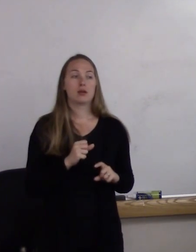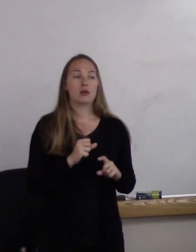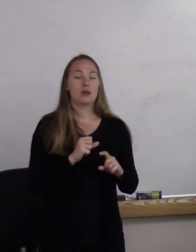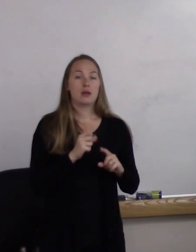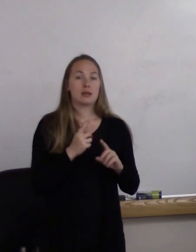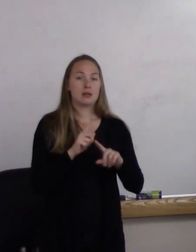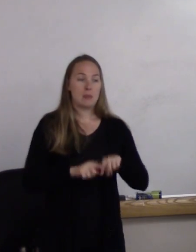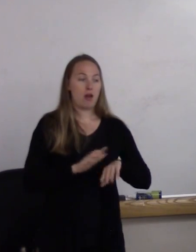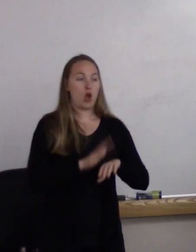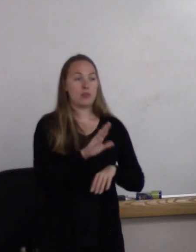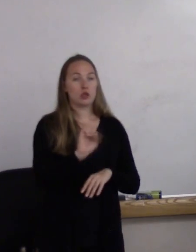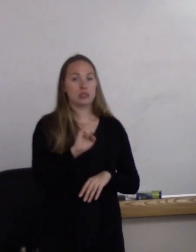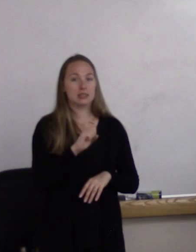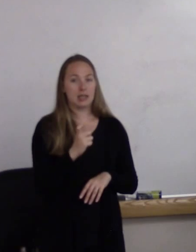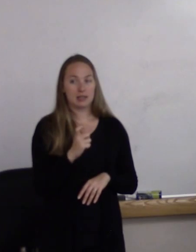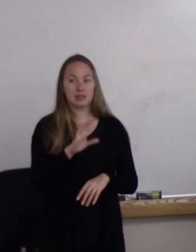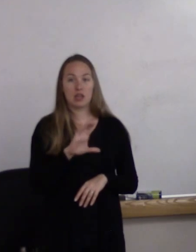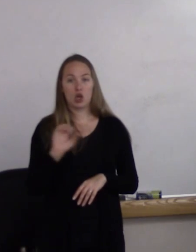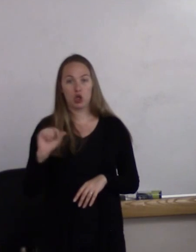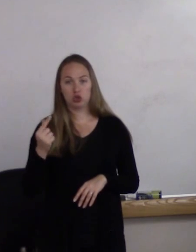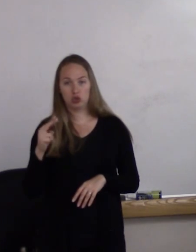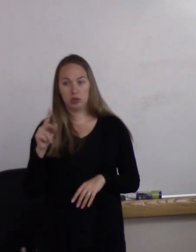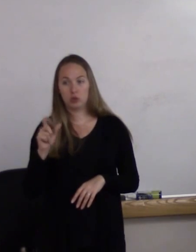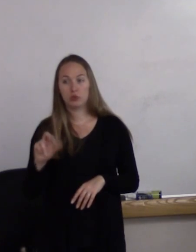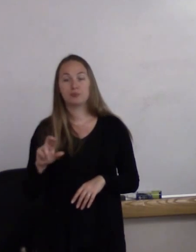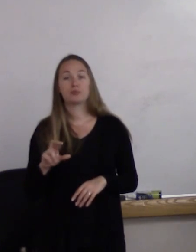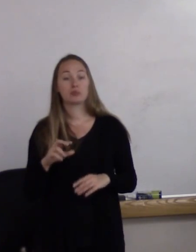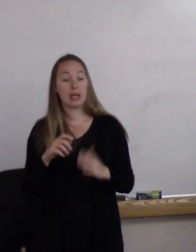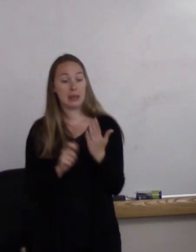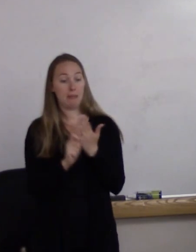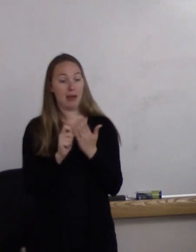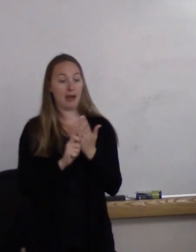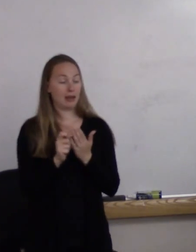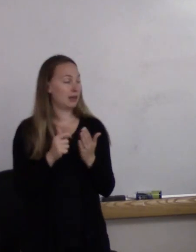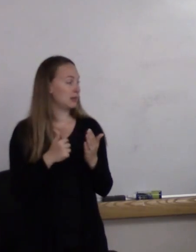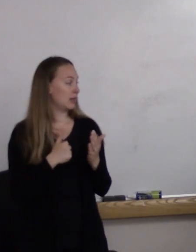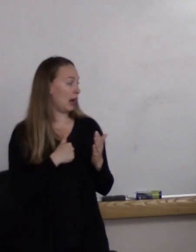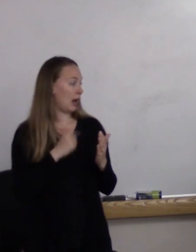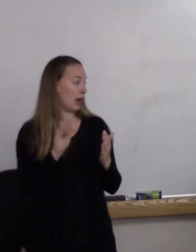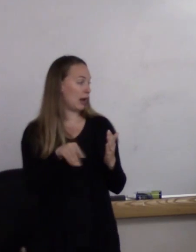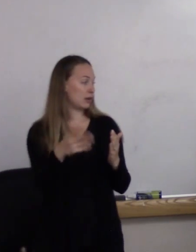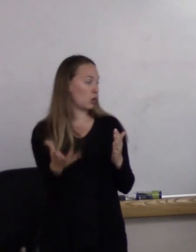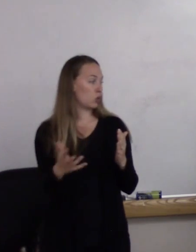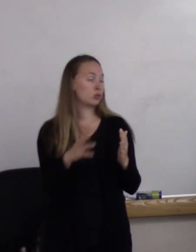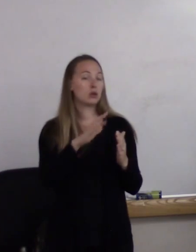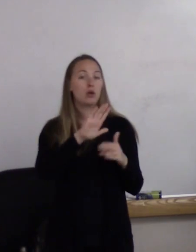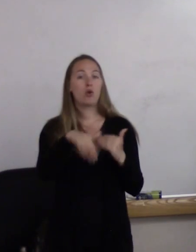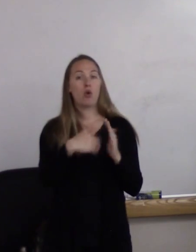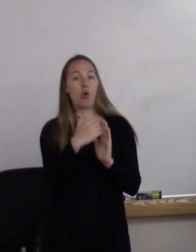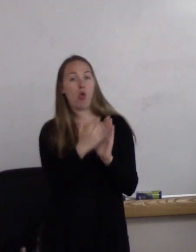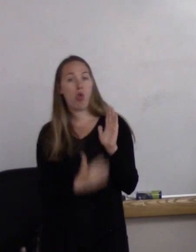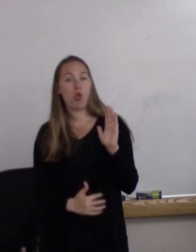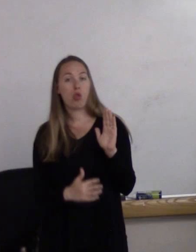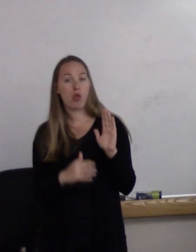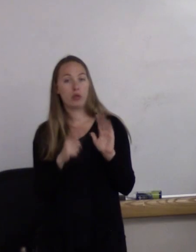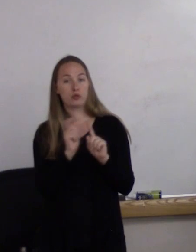I also will note that in the packet that I handed out, all of these terms that I'm describing